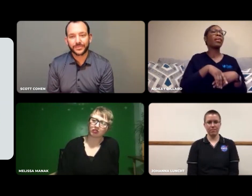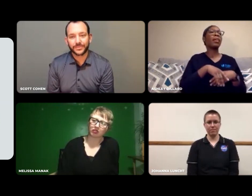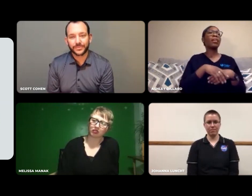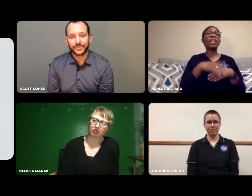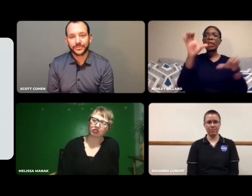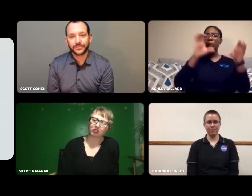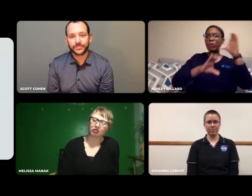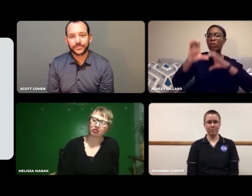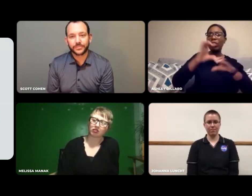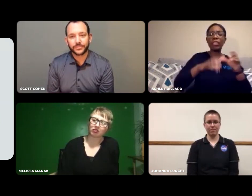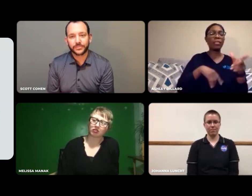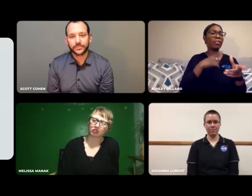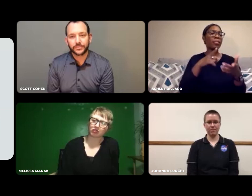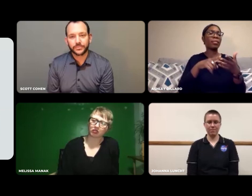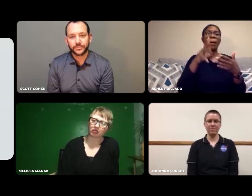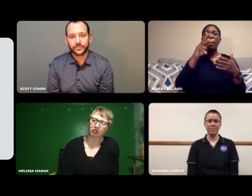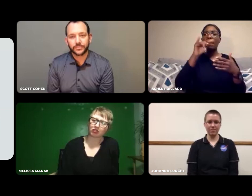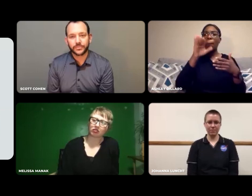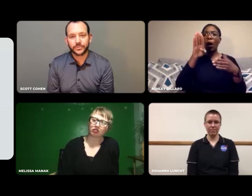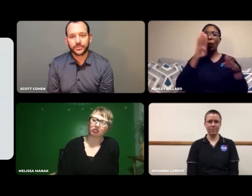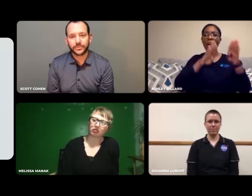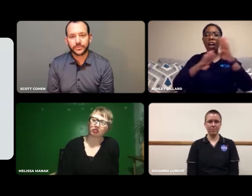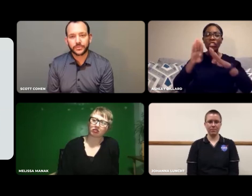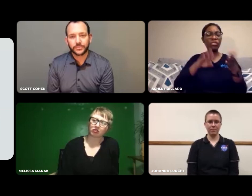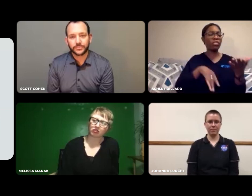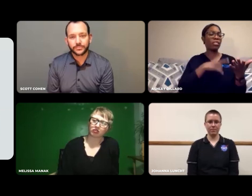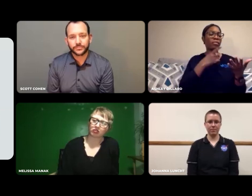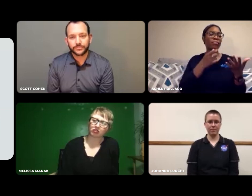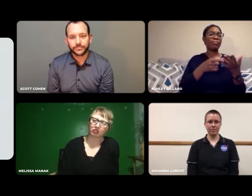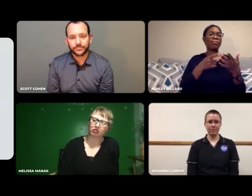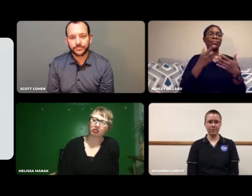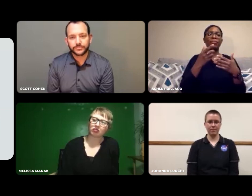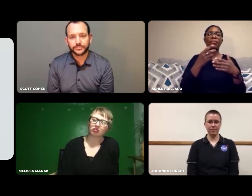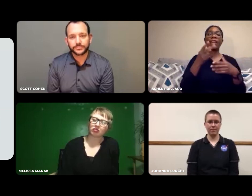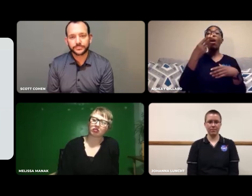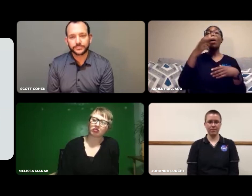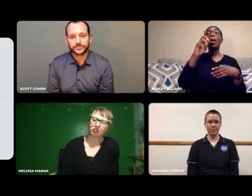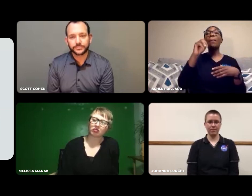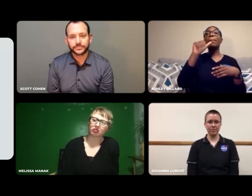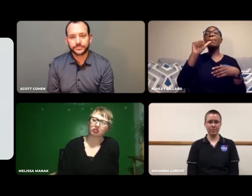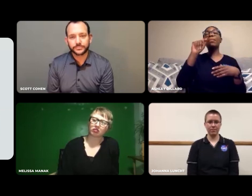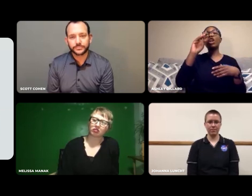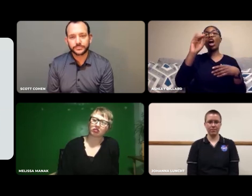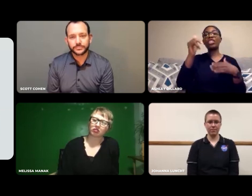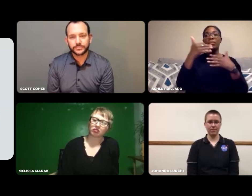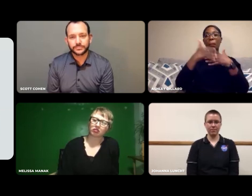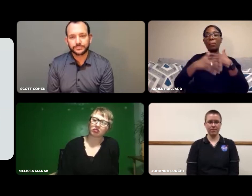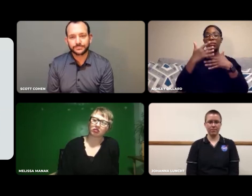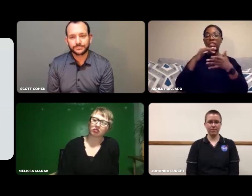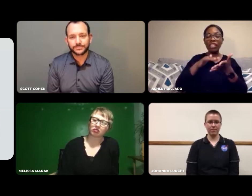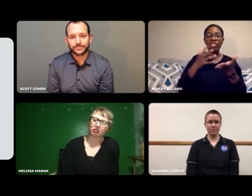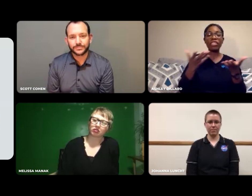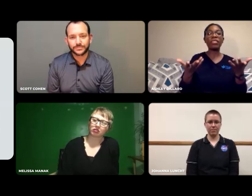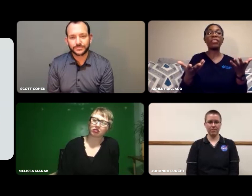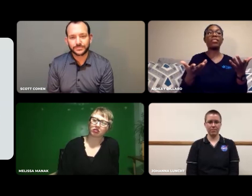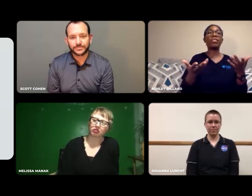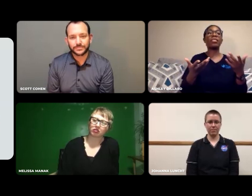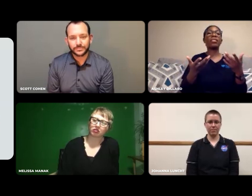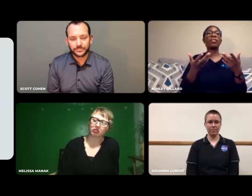chemistry, microbiology, and hematology (the study of blood.)